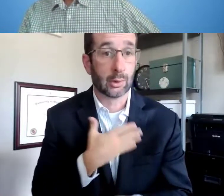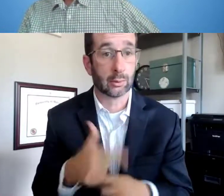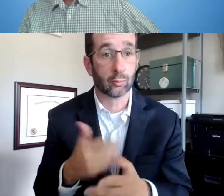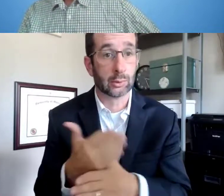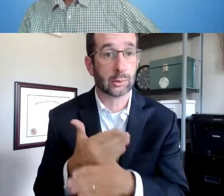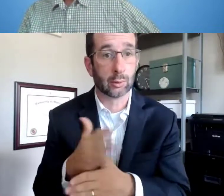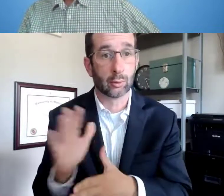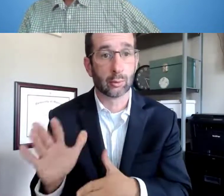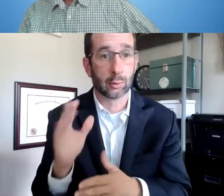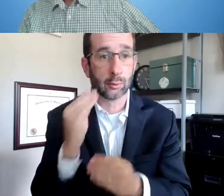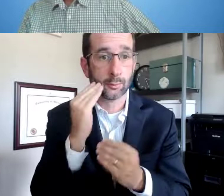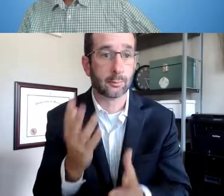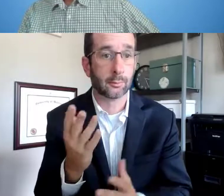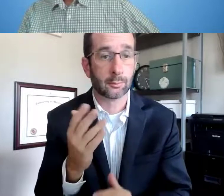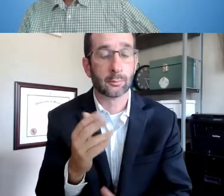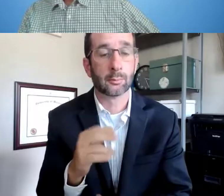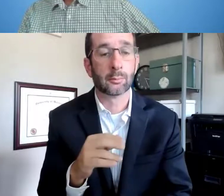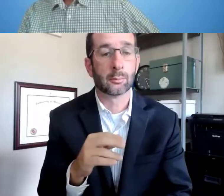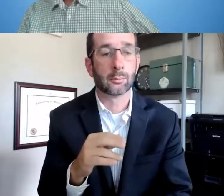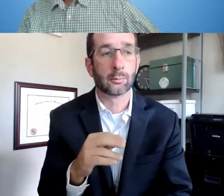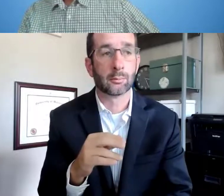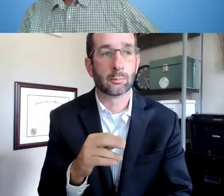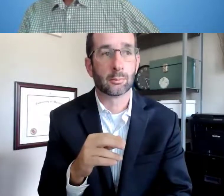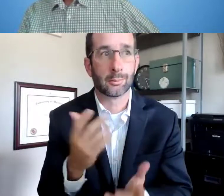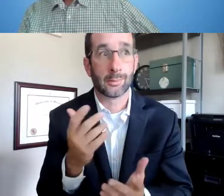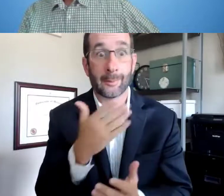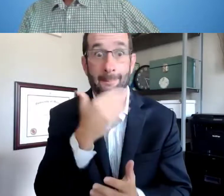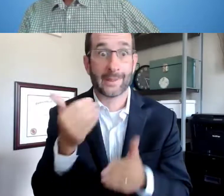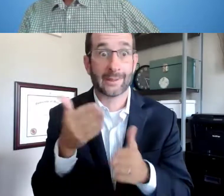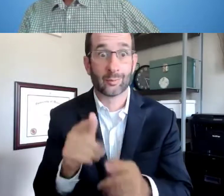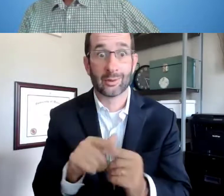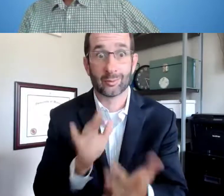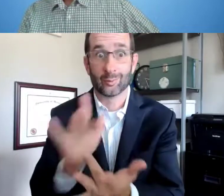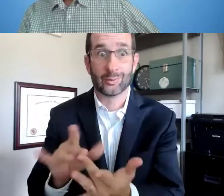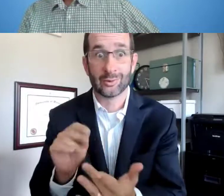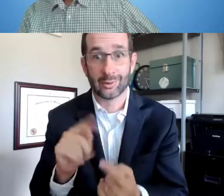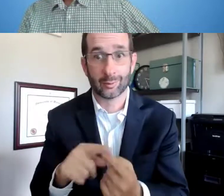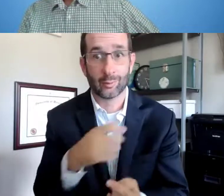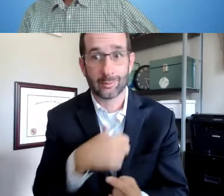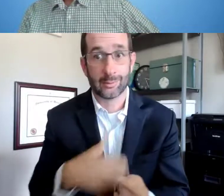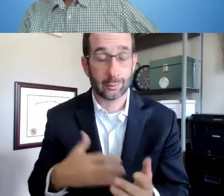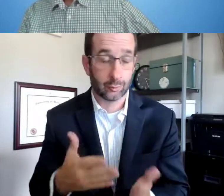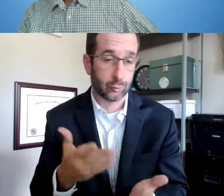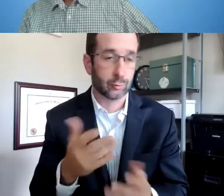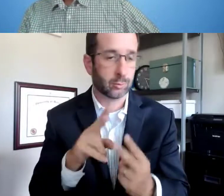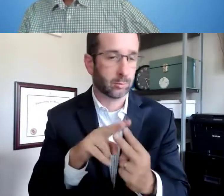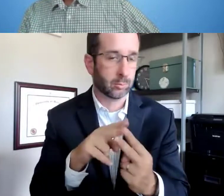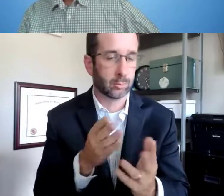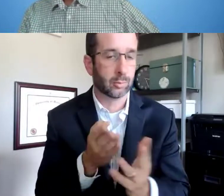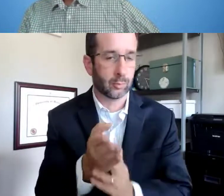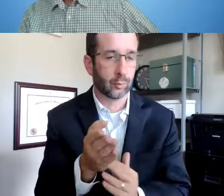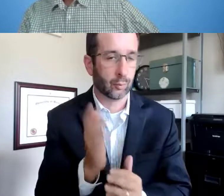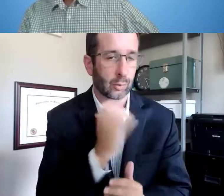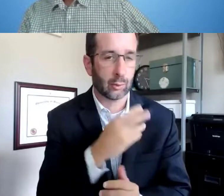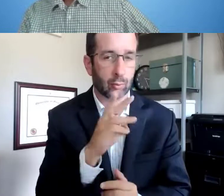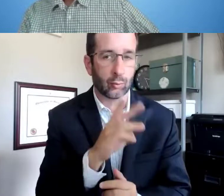are more than willing to share their information and provide helpful tips, so the best way is to reach out